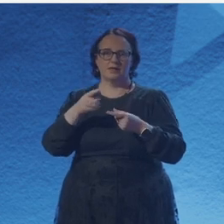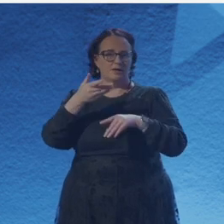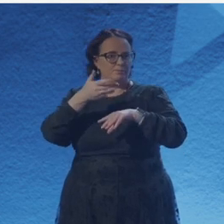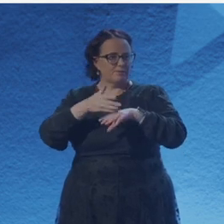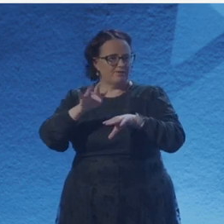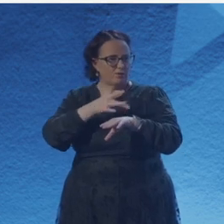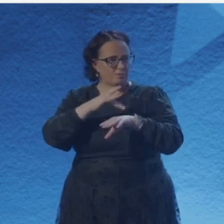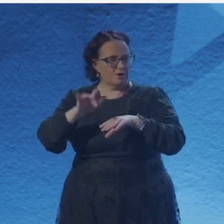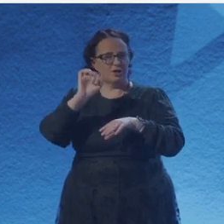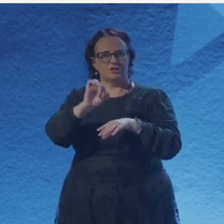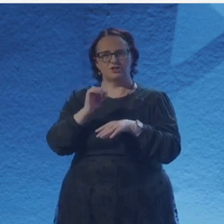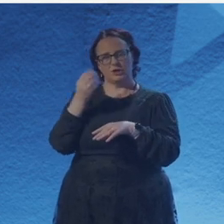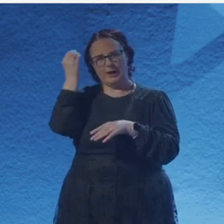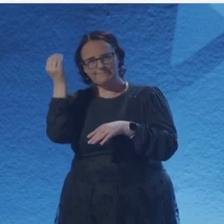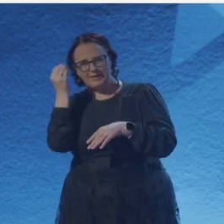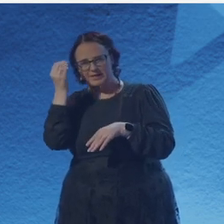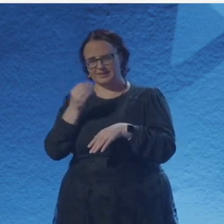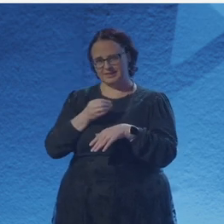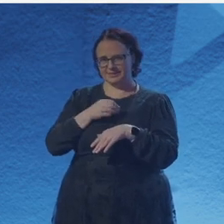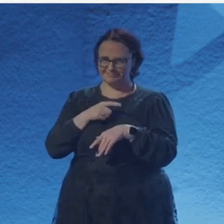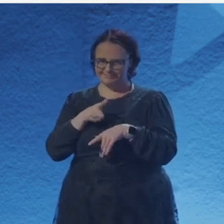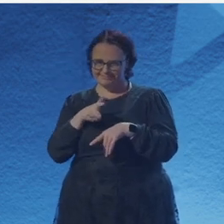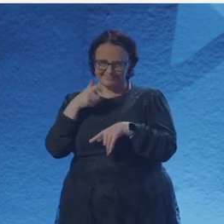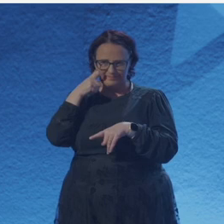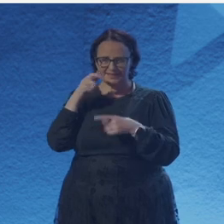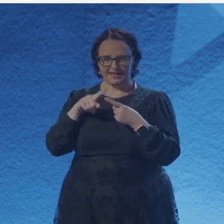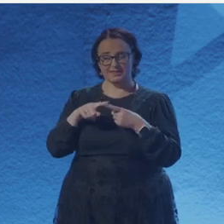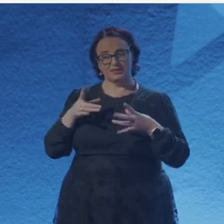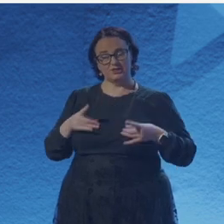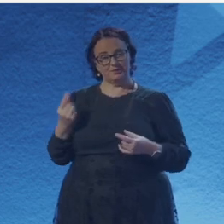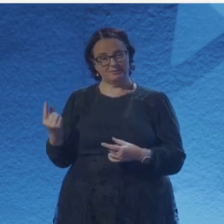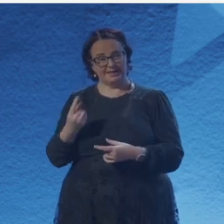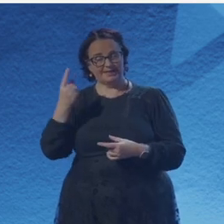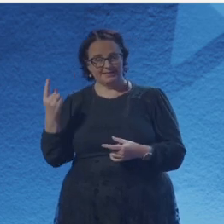Oh, good. Now I'm done. That's all over to you now. Okay, so our first reader for today